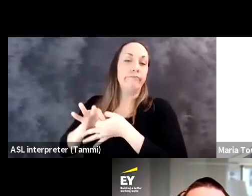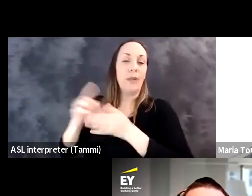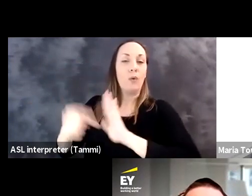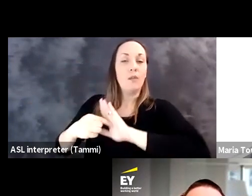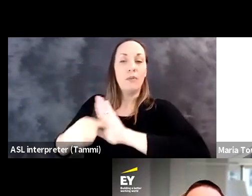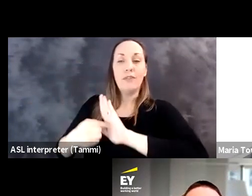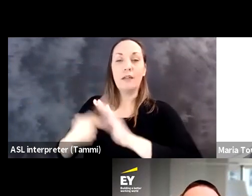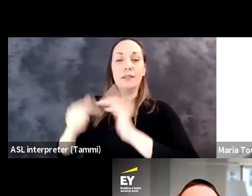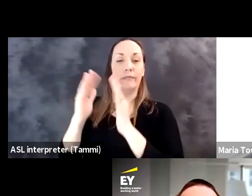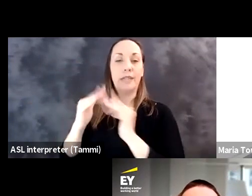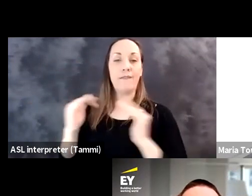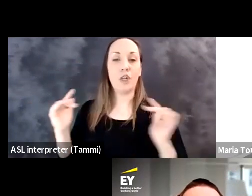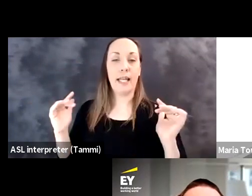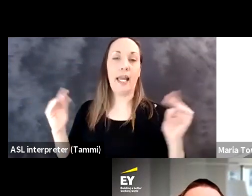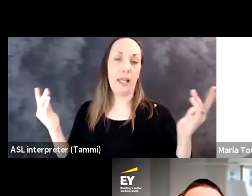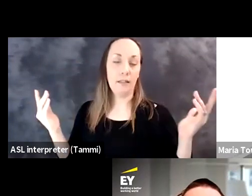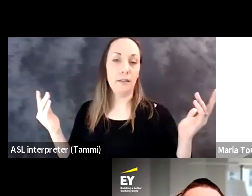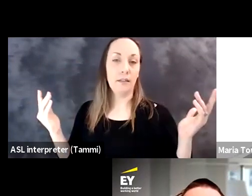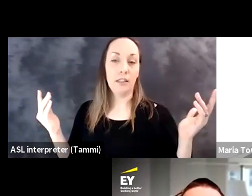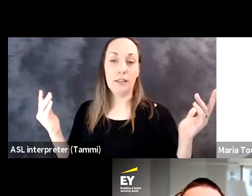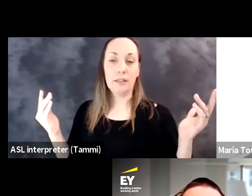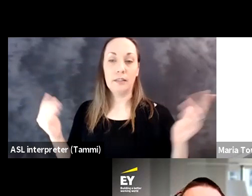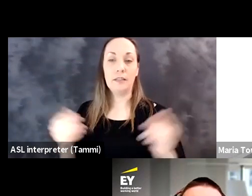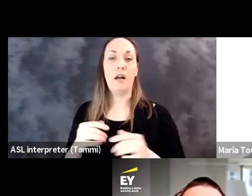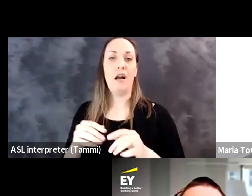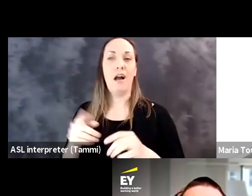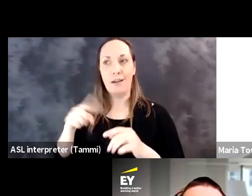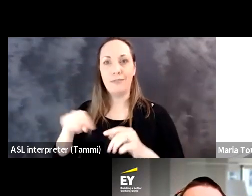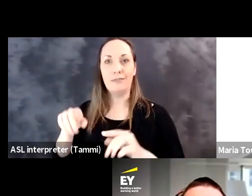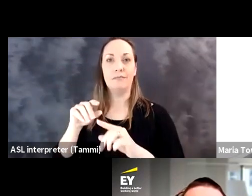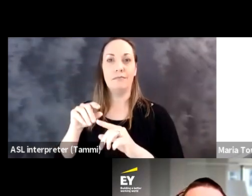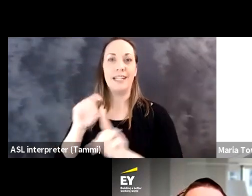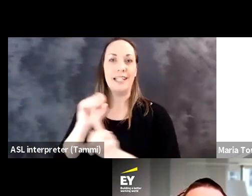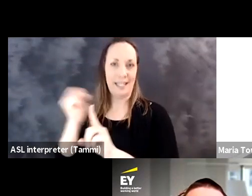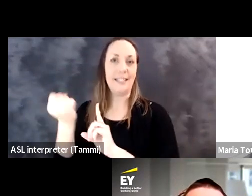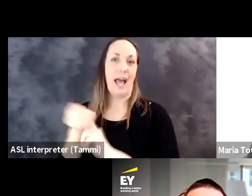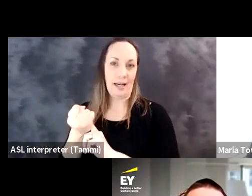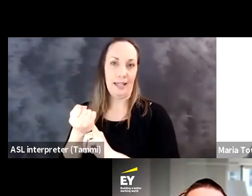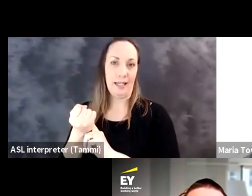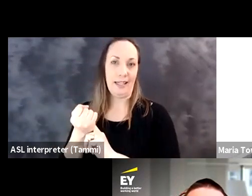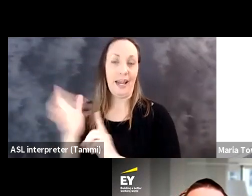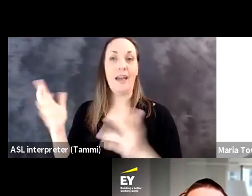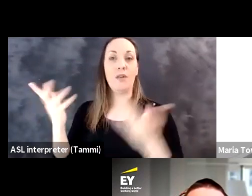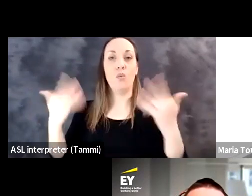But many of you know, AT&T has had a culture that really reflects the